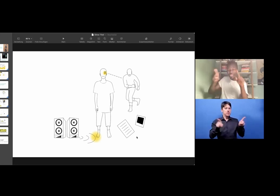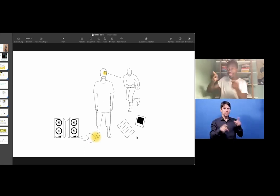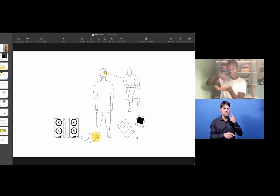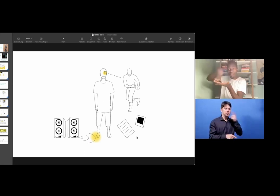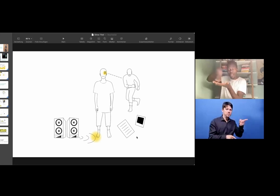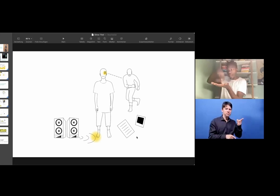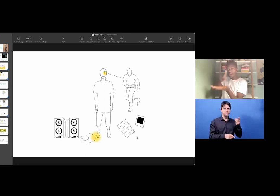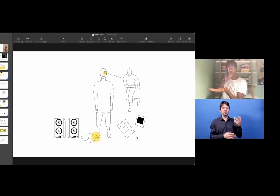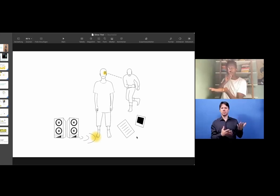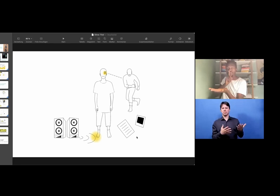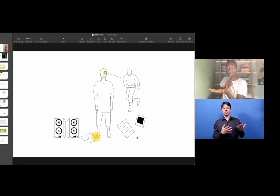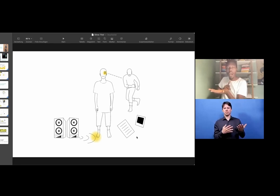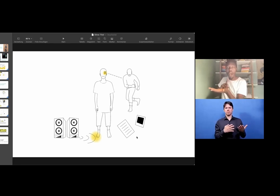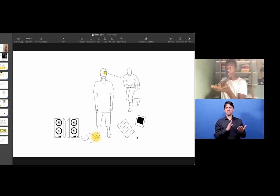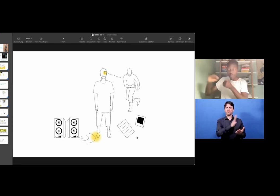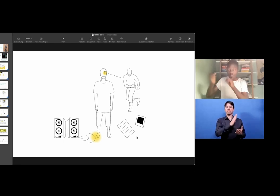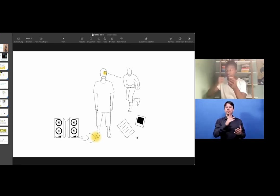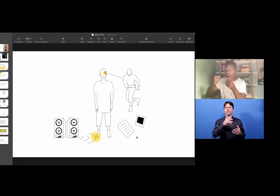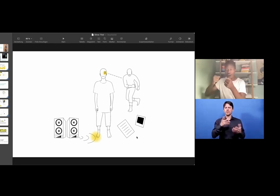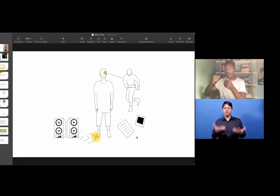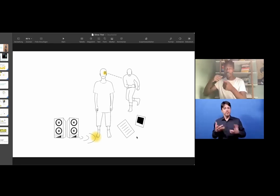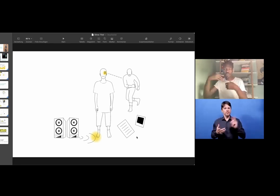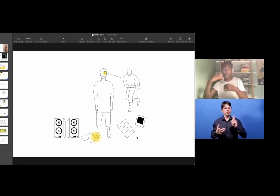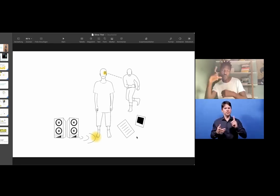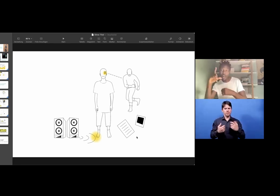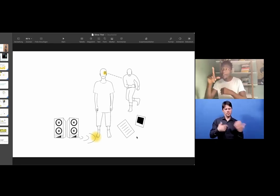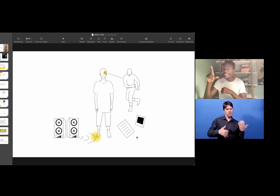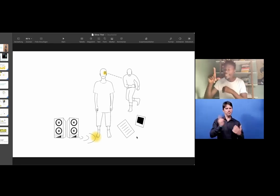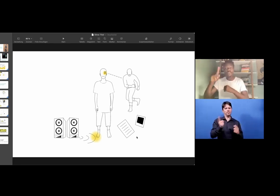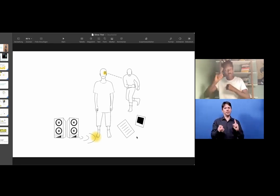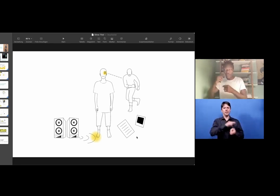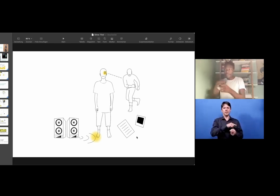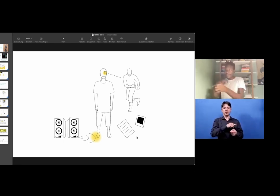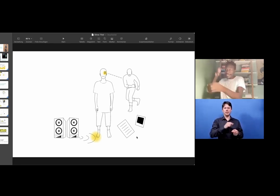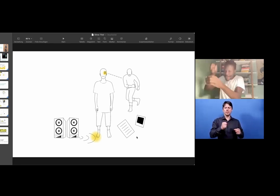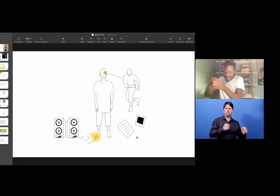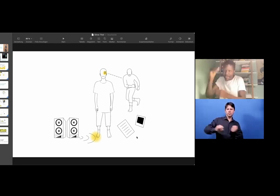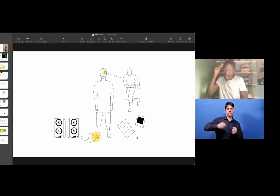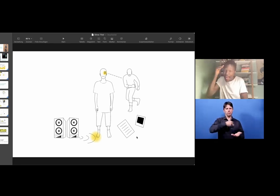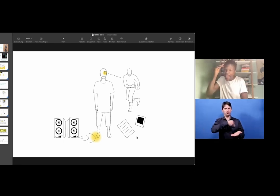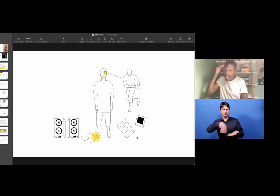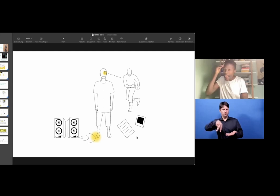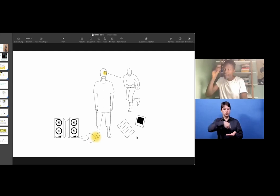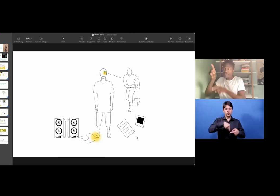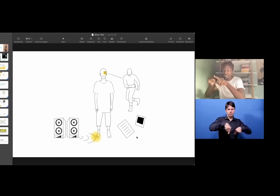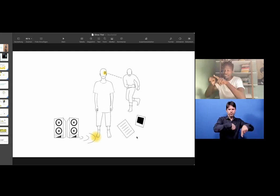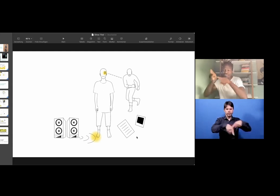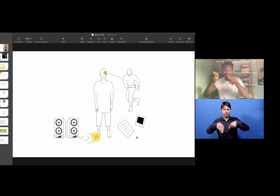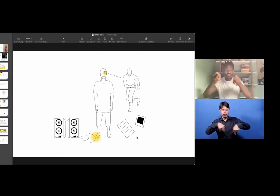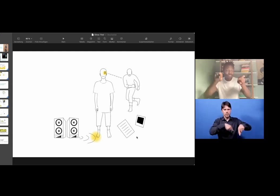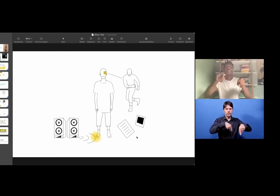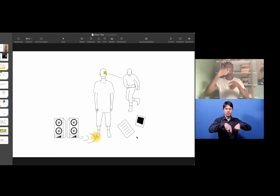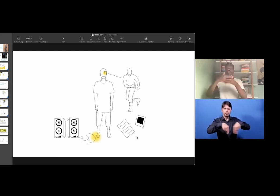Sometimes I watch the artist dancing and performing himself. And this is how I learn from them. Like from other artists,